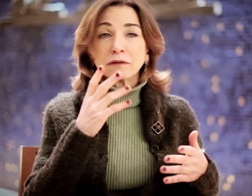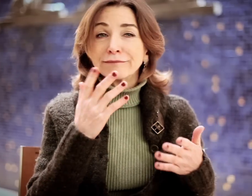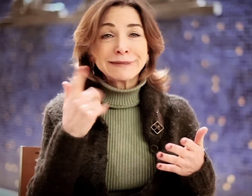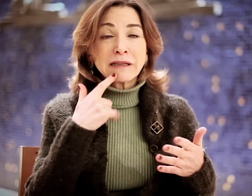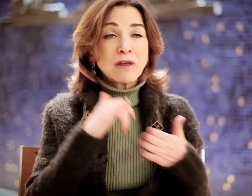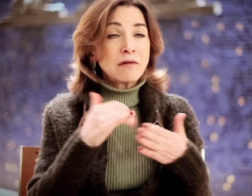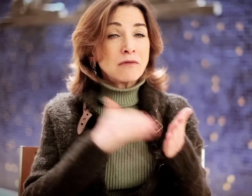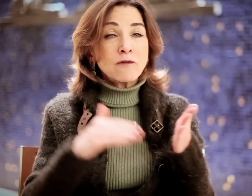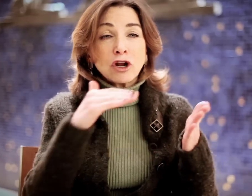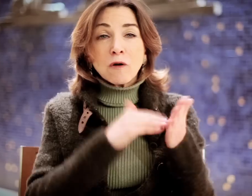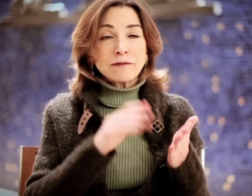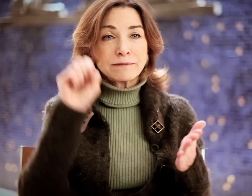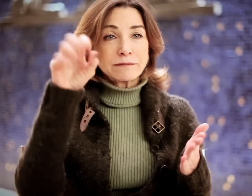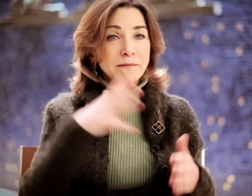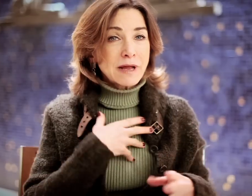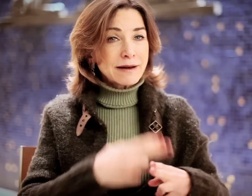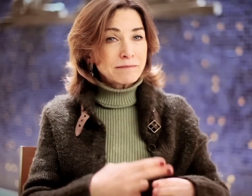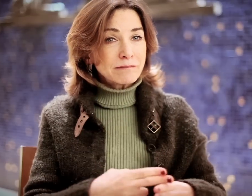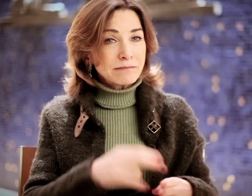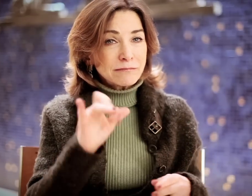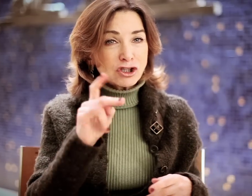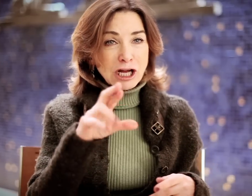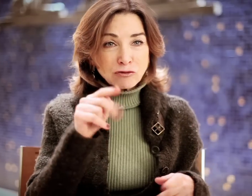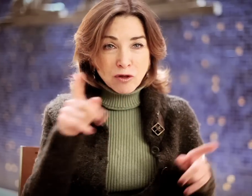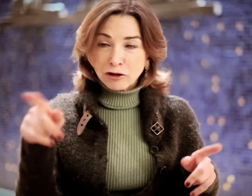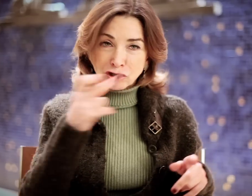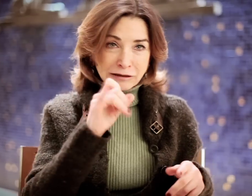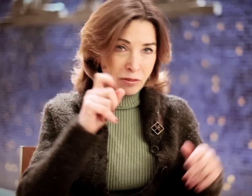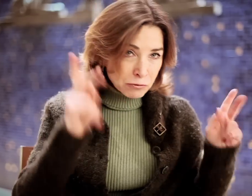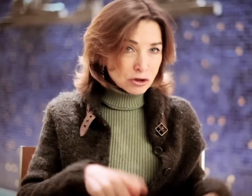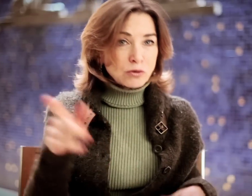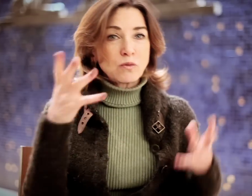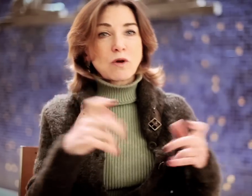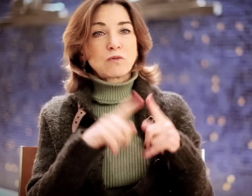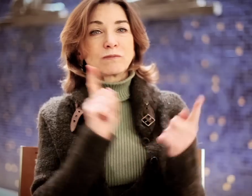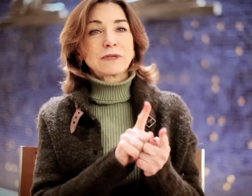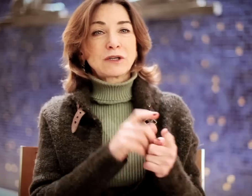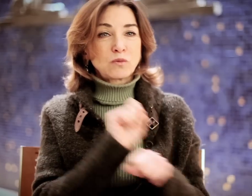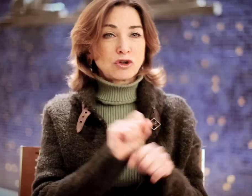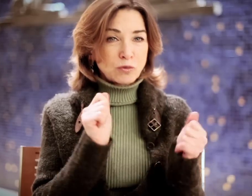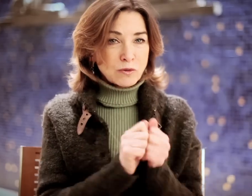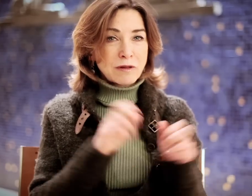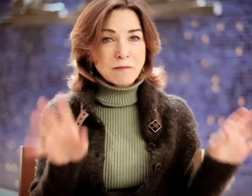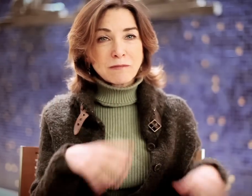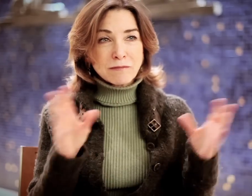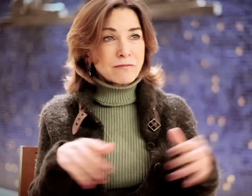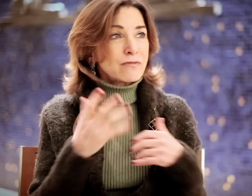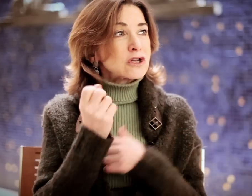And sure enough, quite a few times, my name popped up. "Jackie Roth. She is the person..." "...you want to meet and work with," et cetera. So...